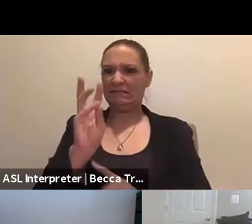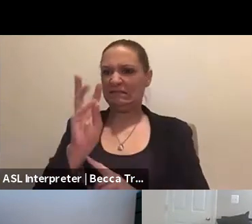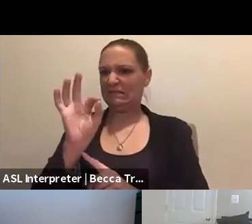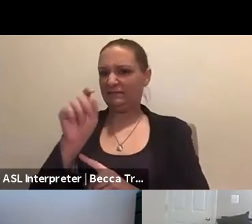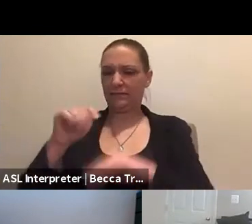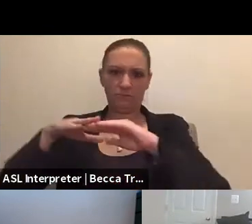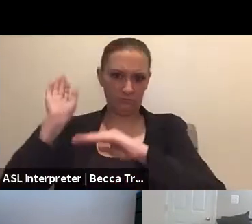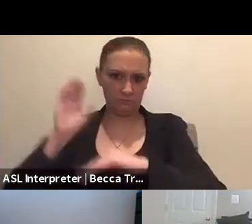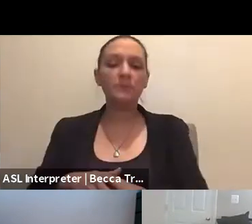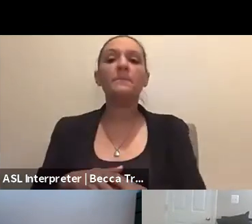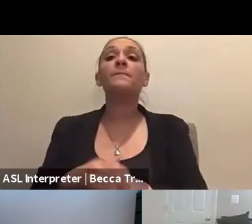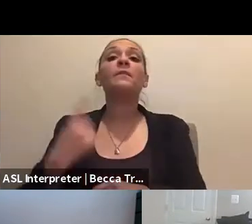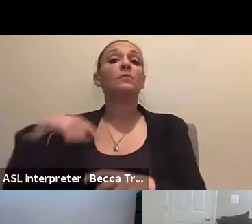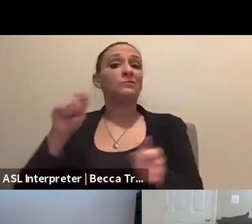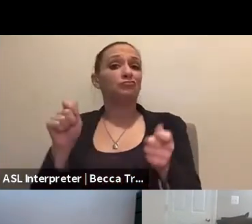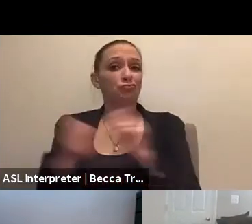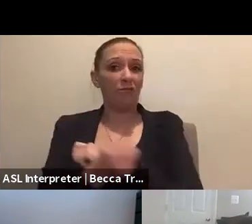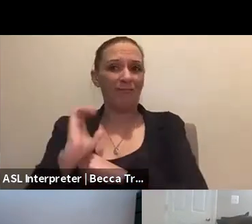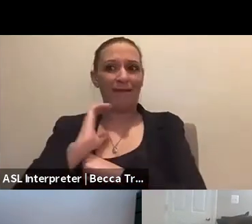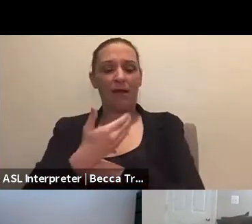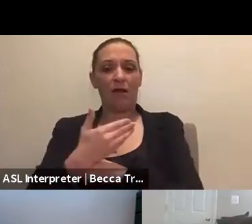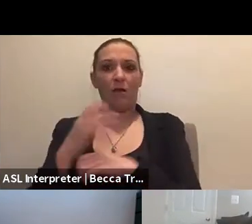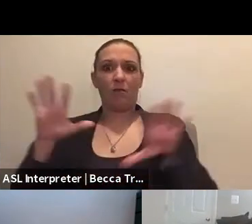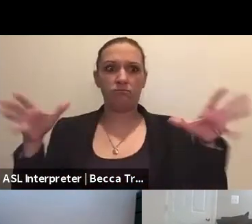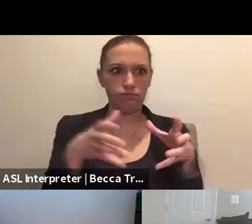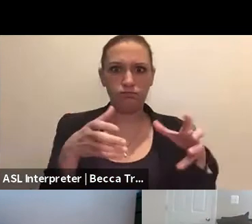We have changed our congregate shelter set up